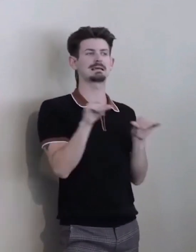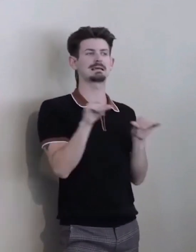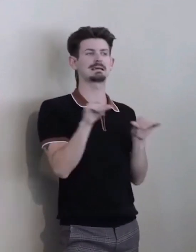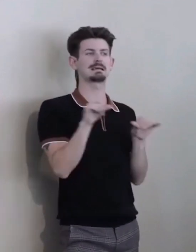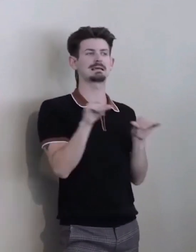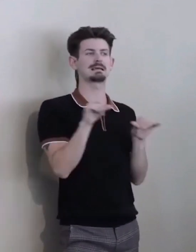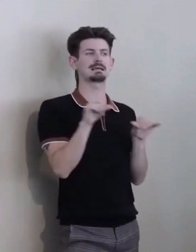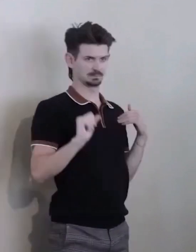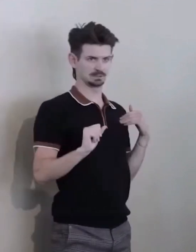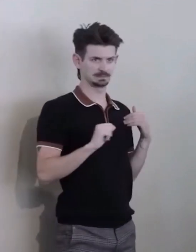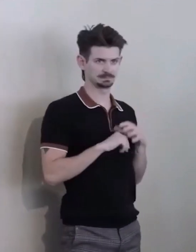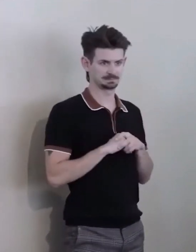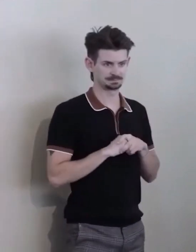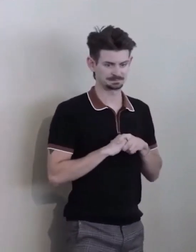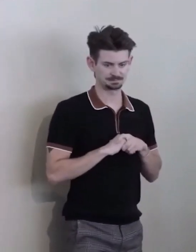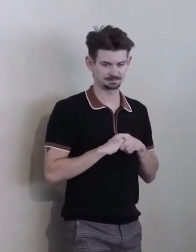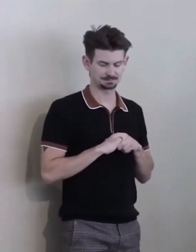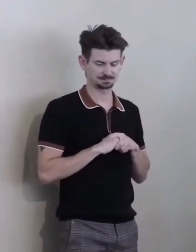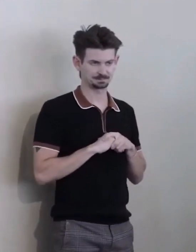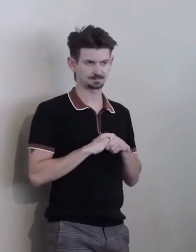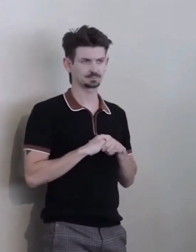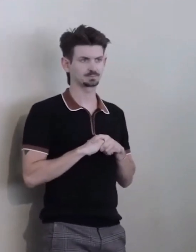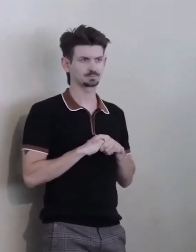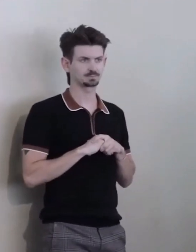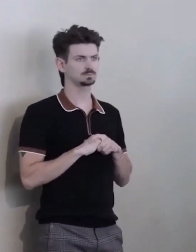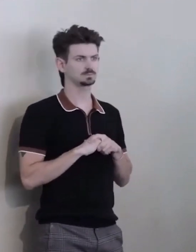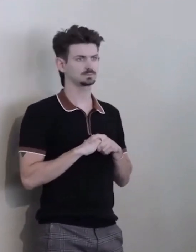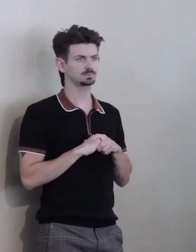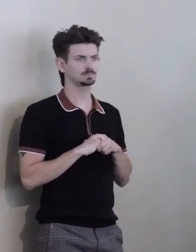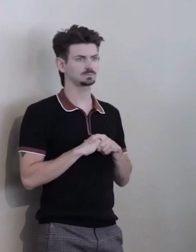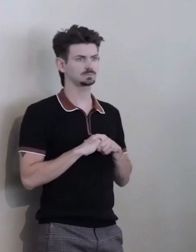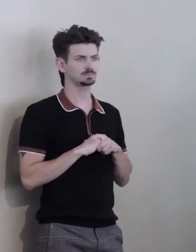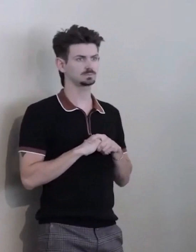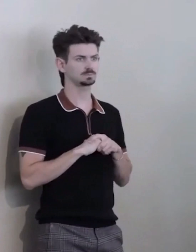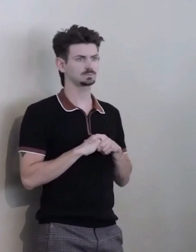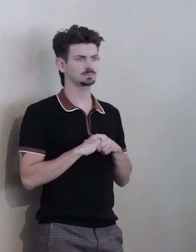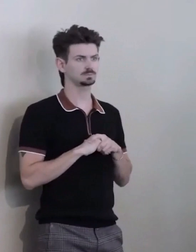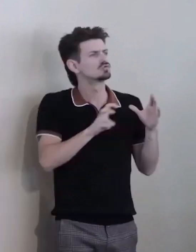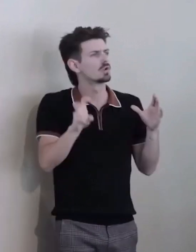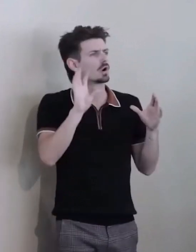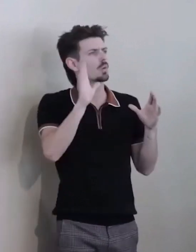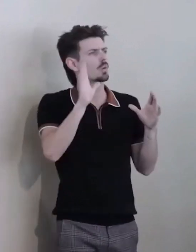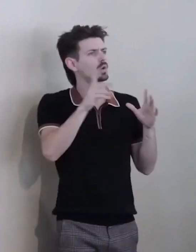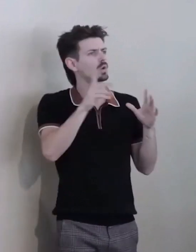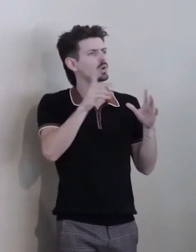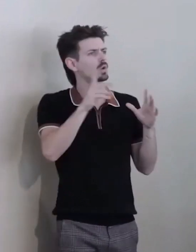We are embarking on a listening tour in a few weeks. Check out our website for the stops.